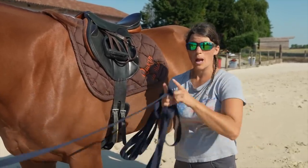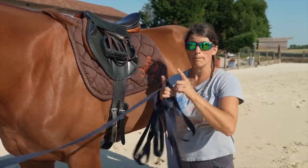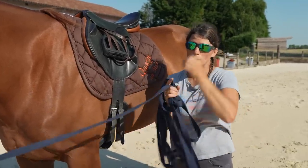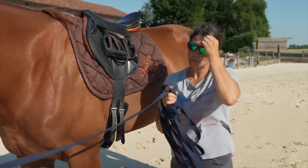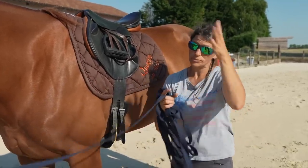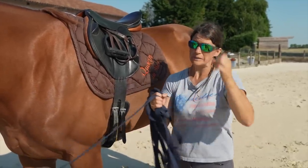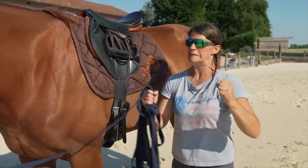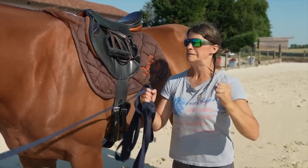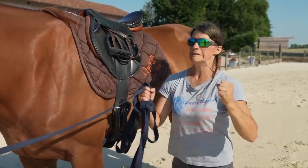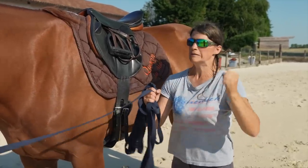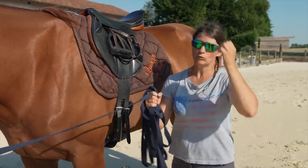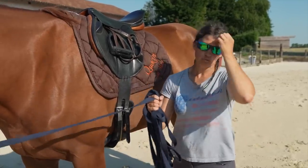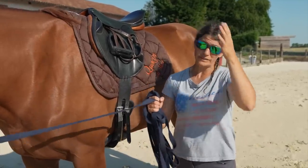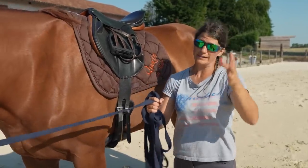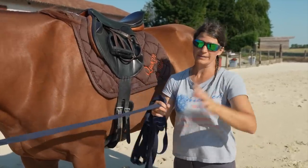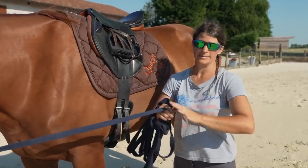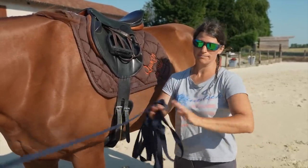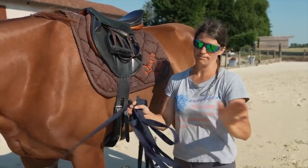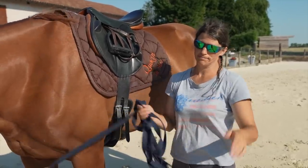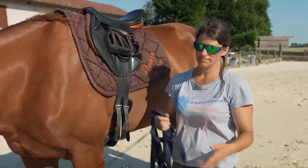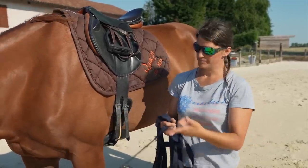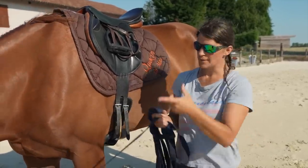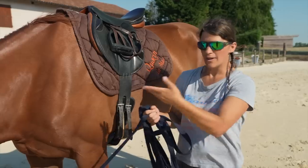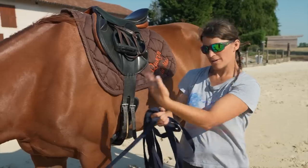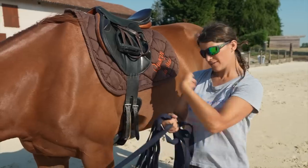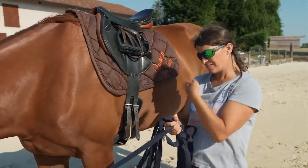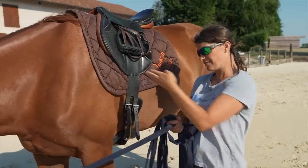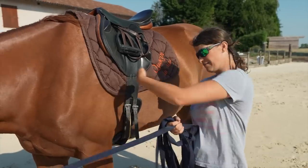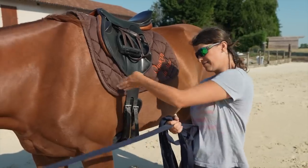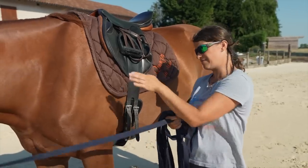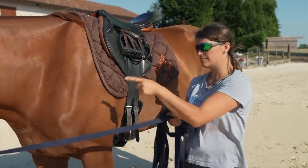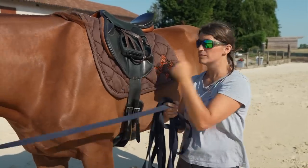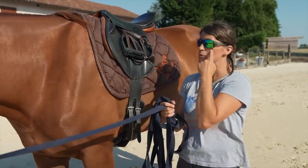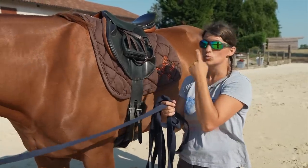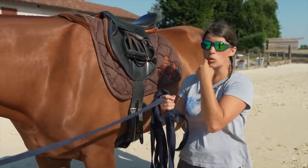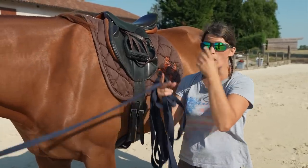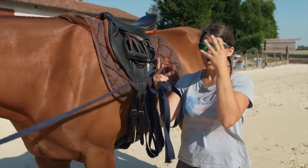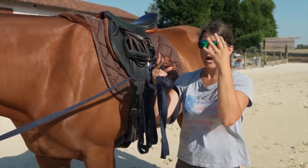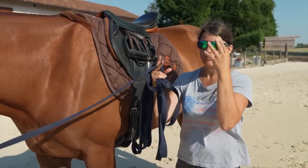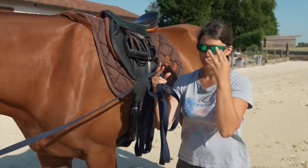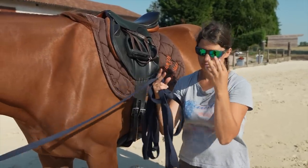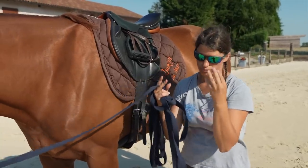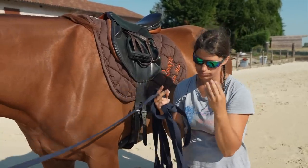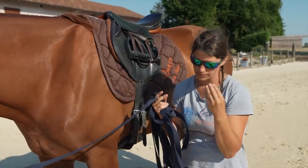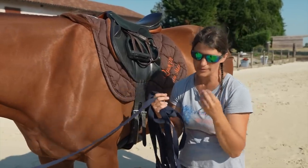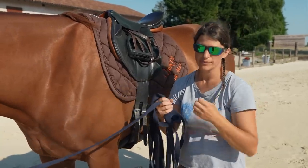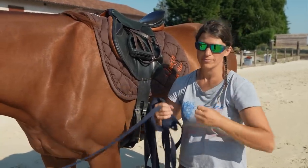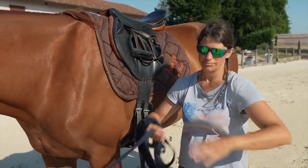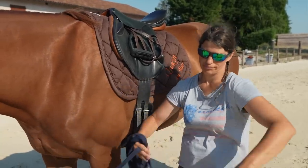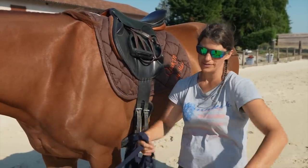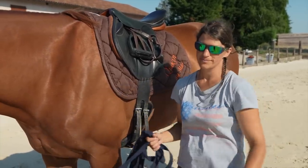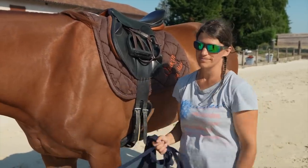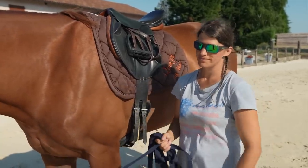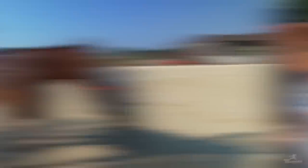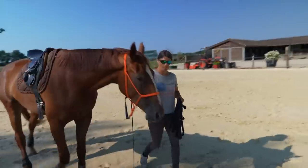I will turn her around, and when her eyes are downcast, she’s relaxed.